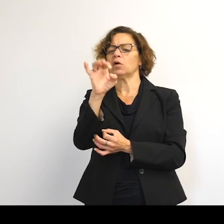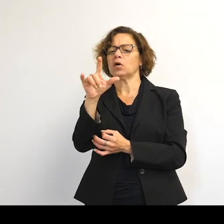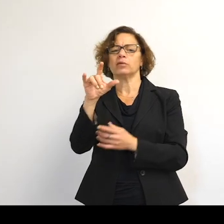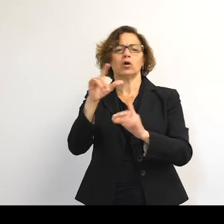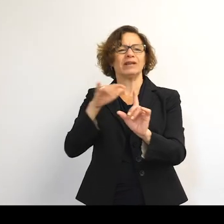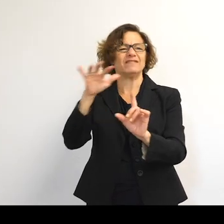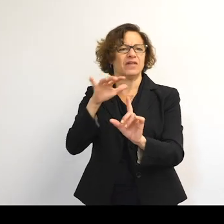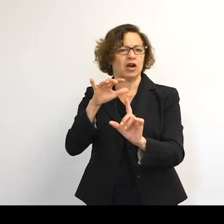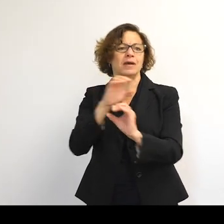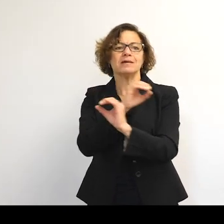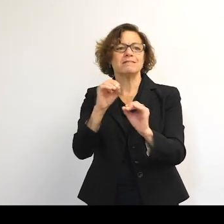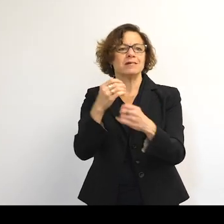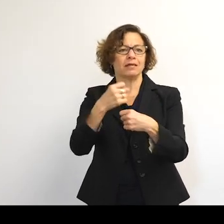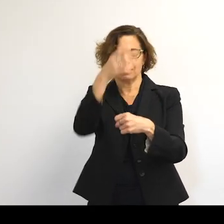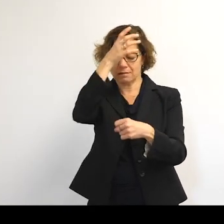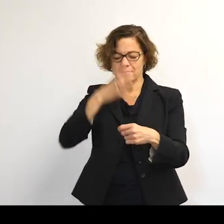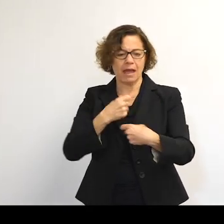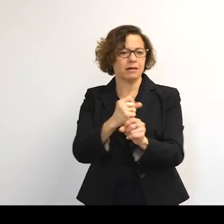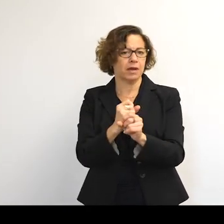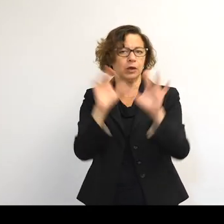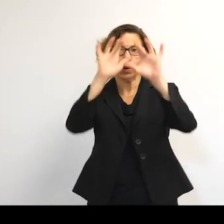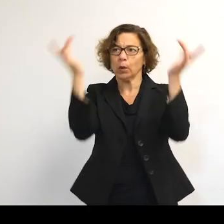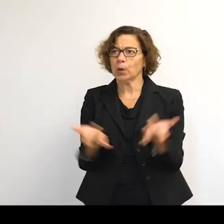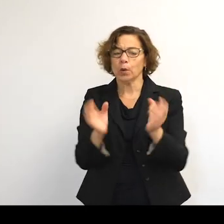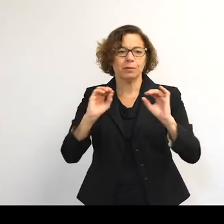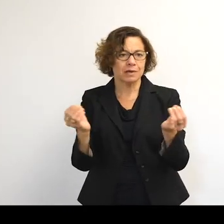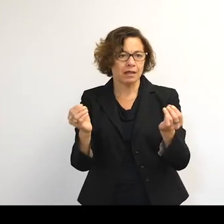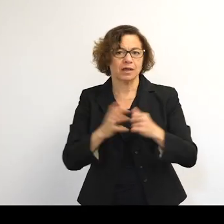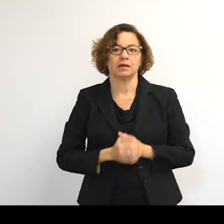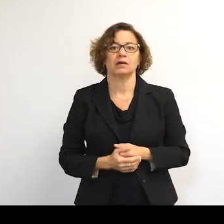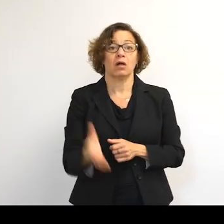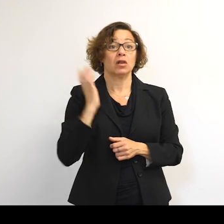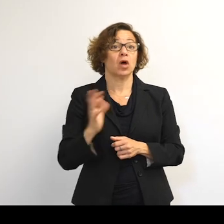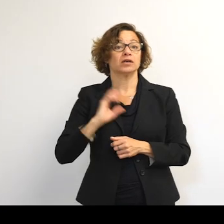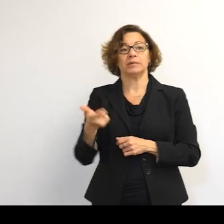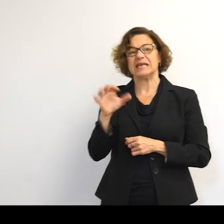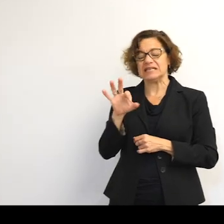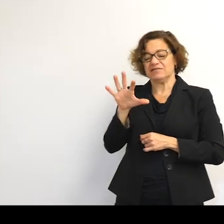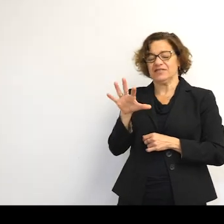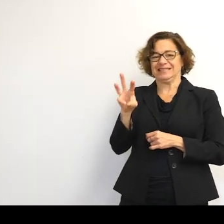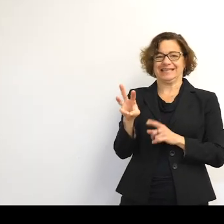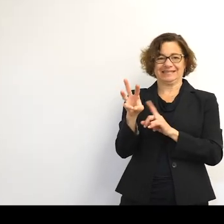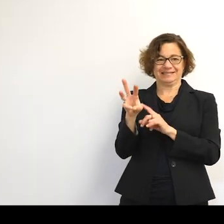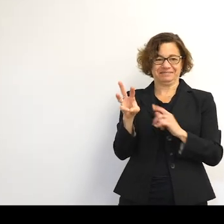No man-made objects there. This once upon a time was 1956, OK?